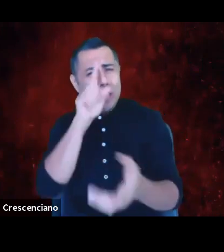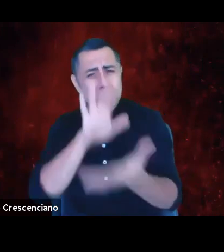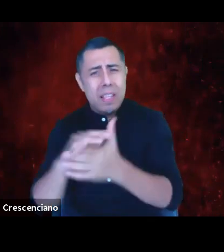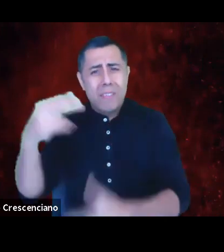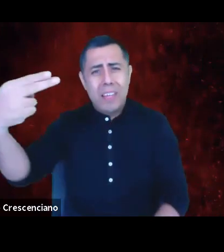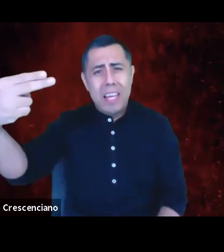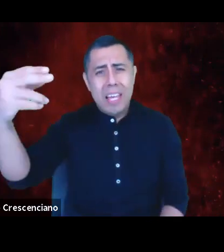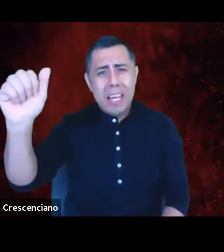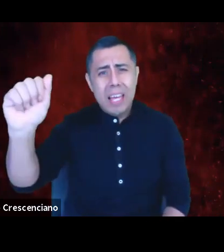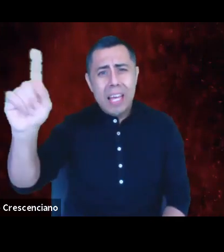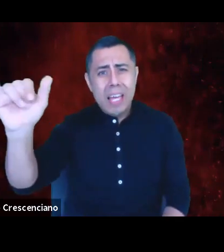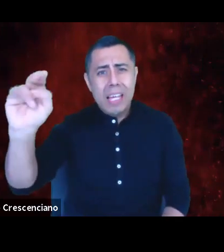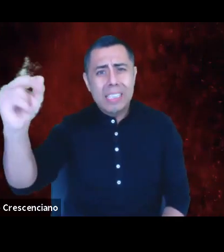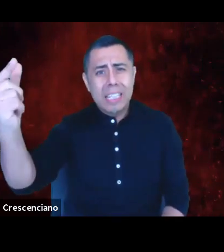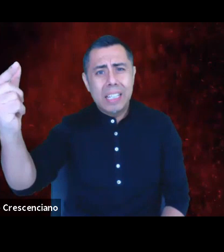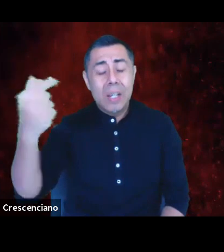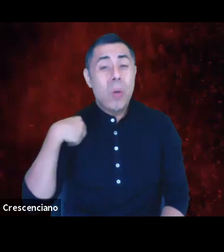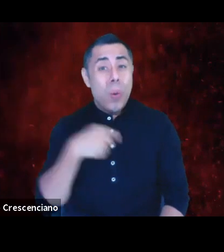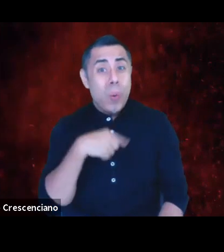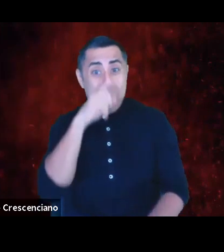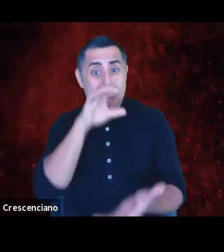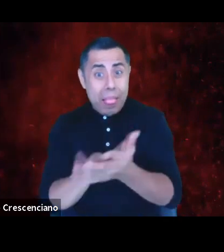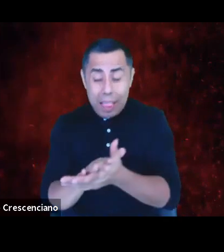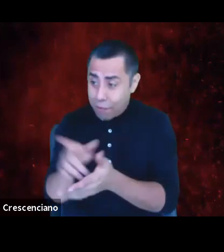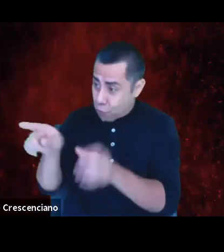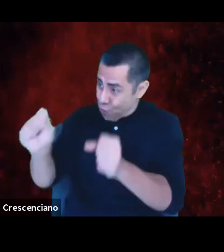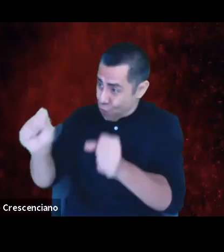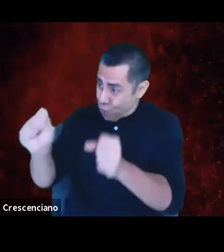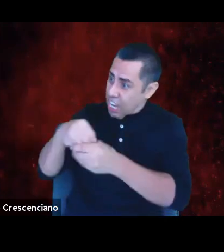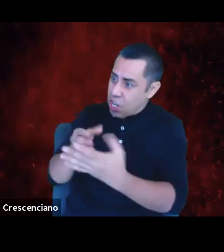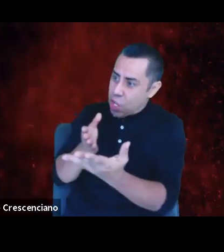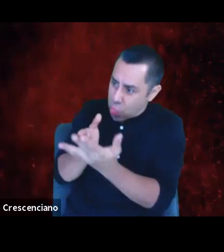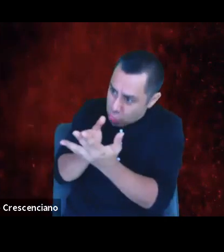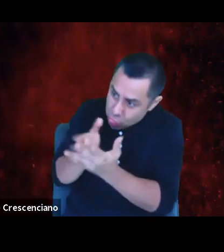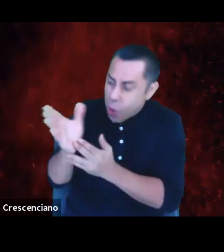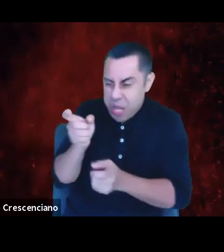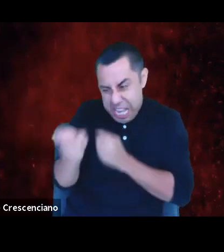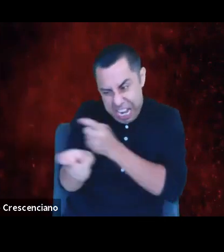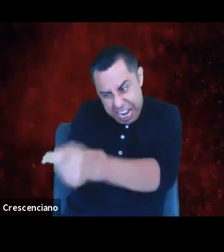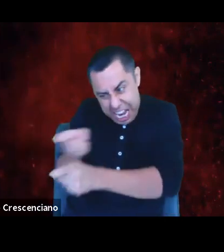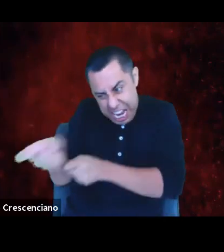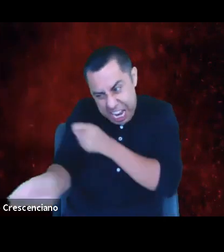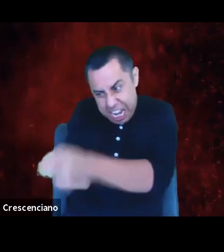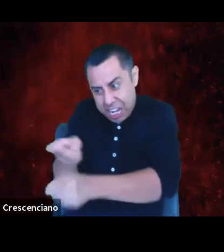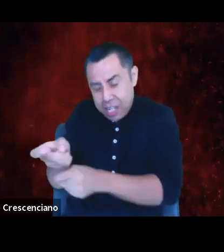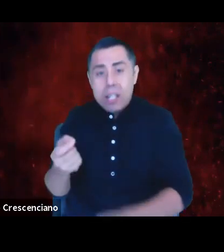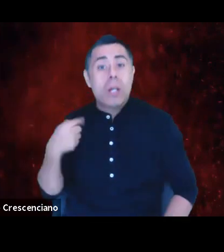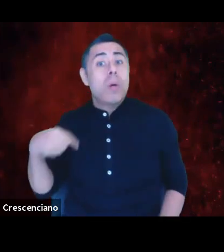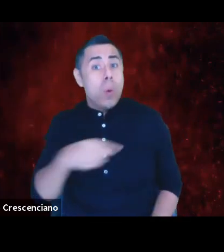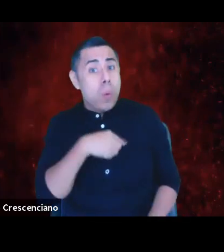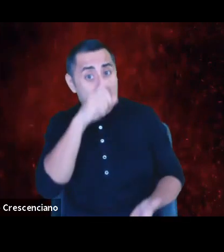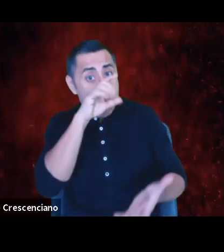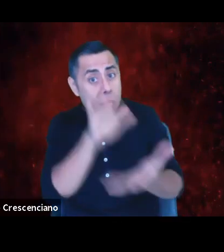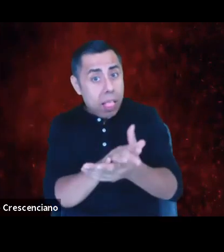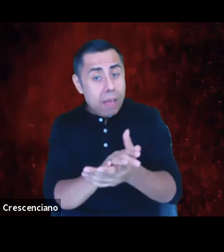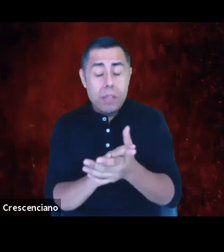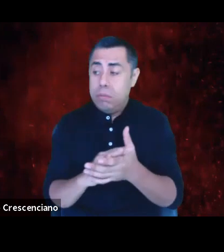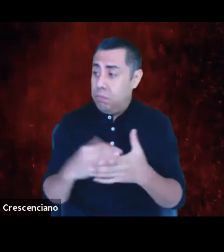through dominance in competition. We believe in the survival of the fittest human being and that the weak is deserving of death.